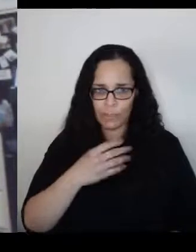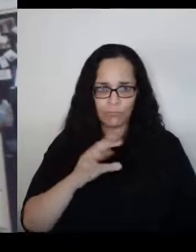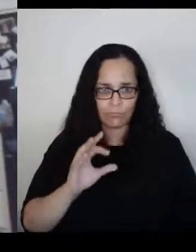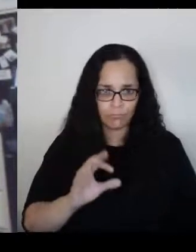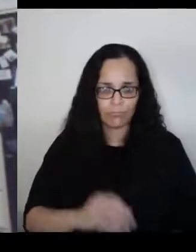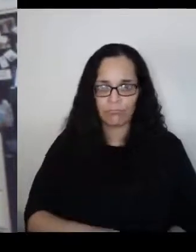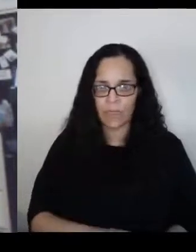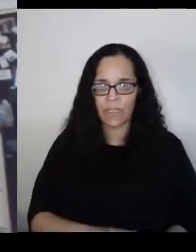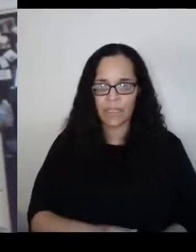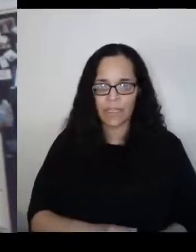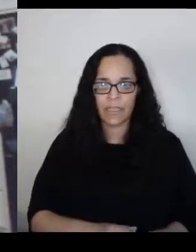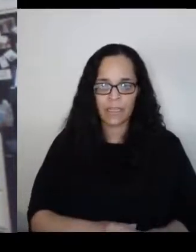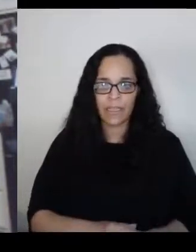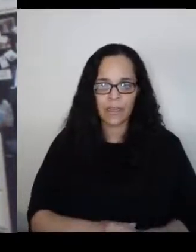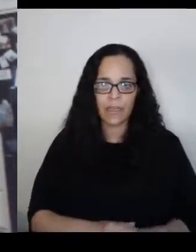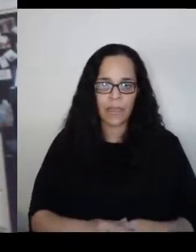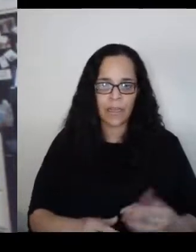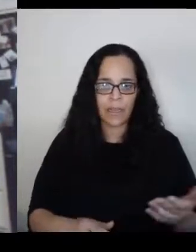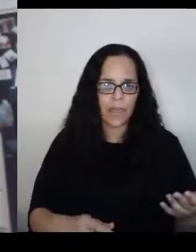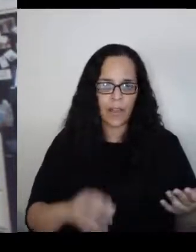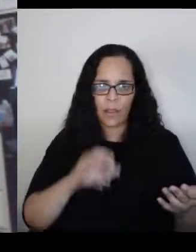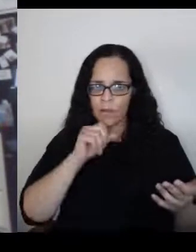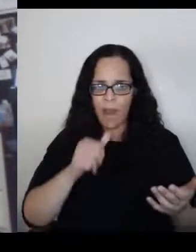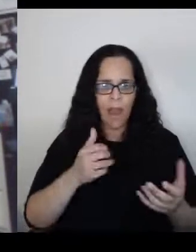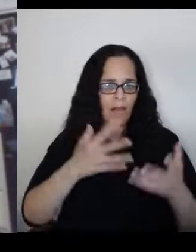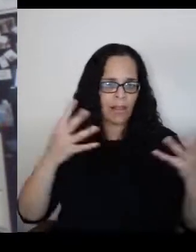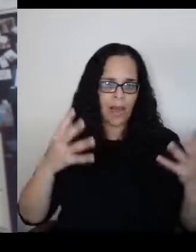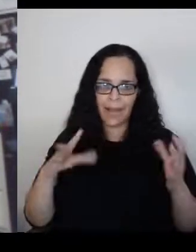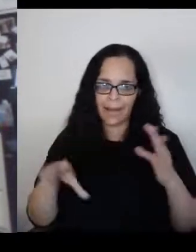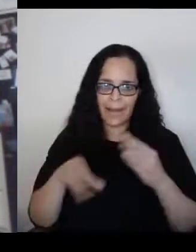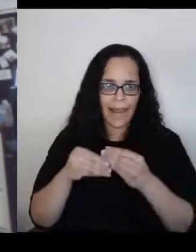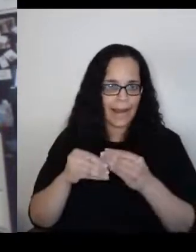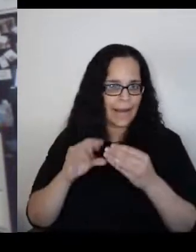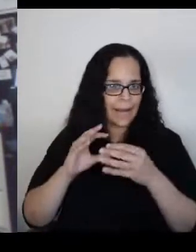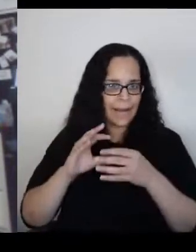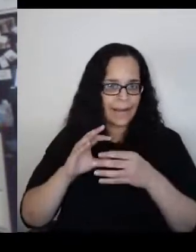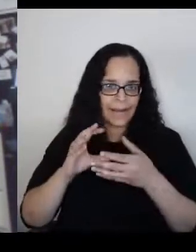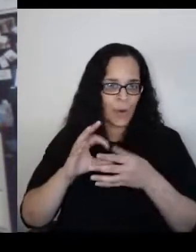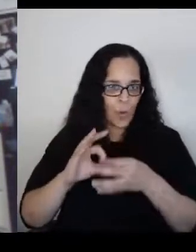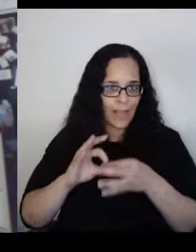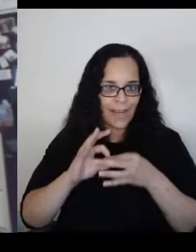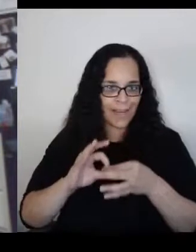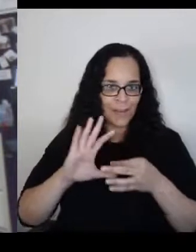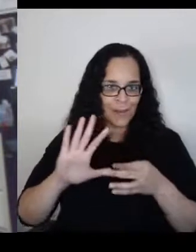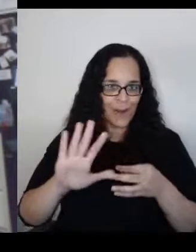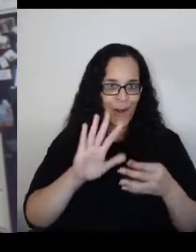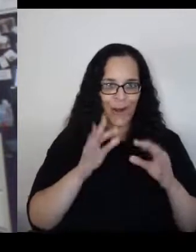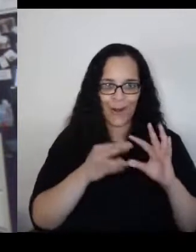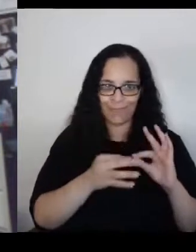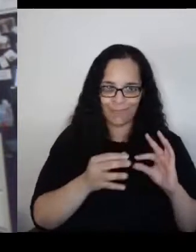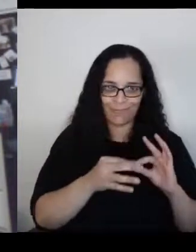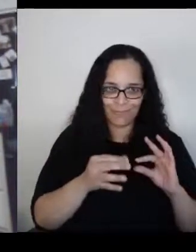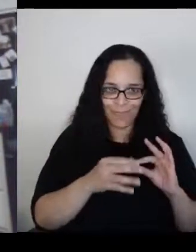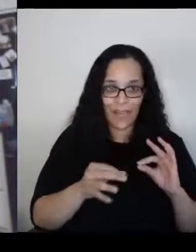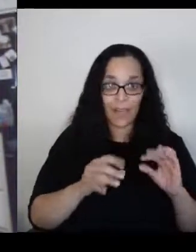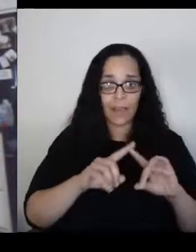There's not much that I can add to what she has said. However, on a personal level,